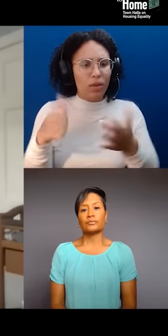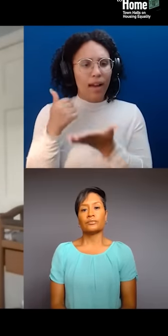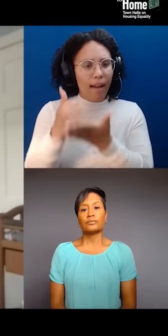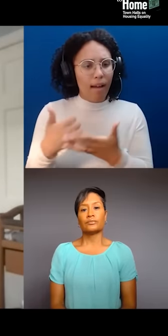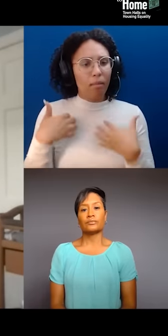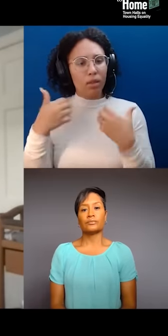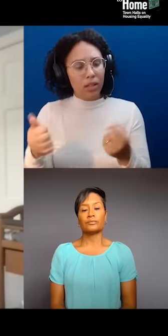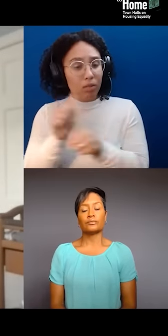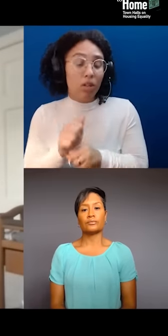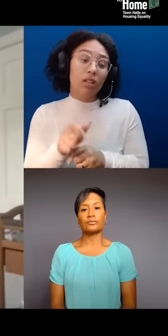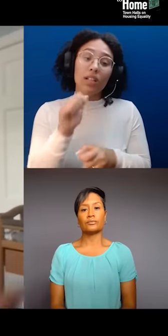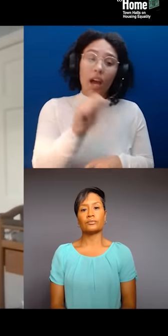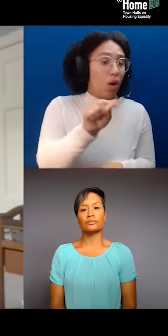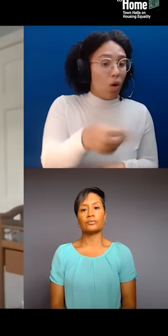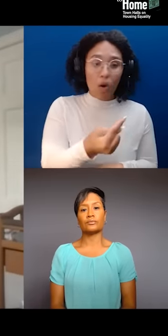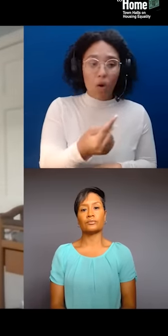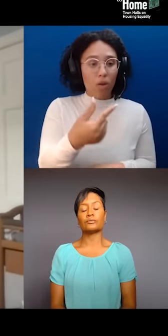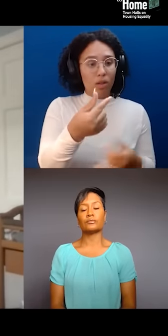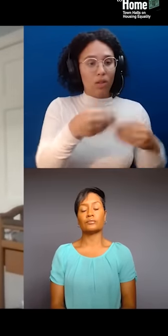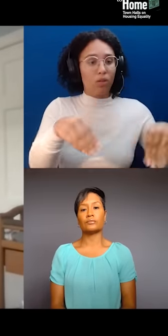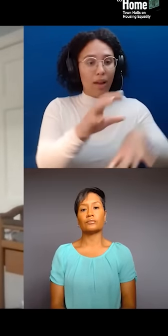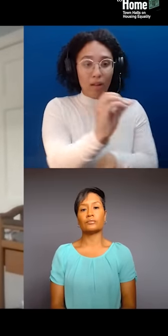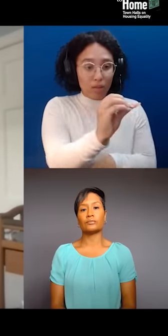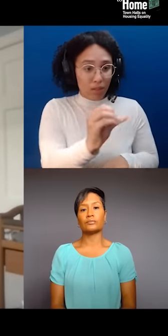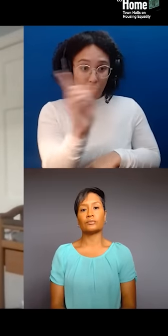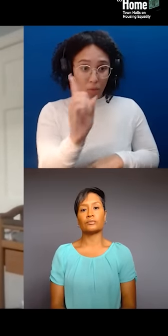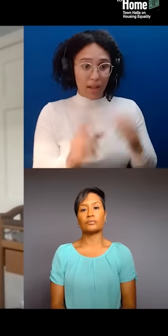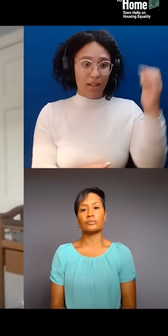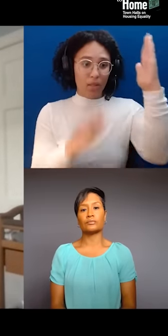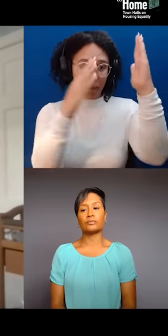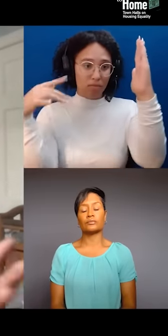because there were still a lot of people who just couldn't leave Chinatown. So, sort of everything that we're seeing now,